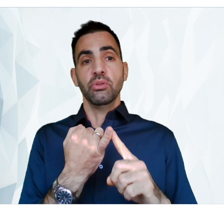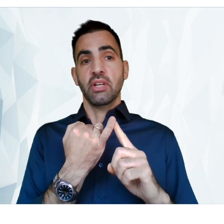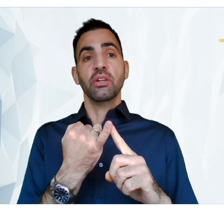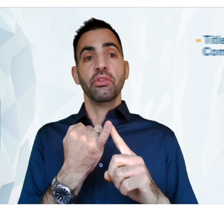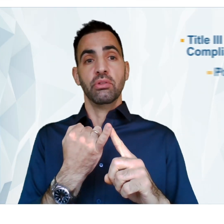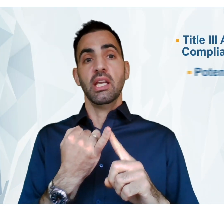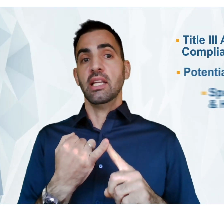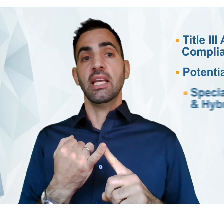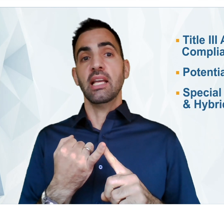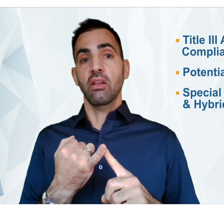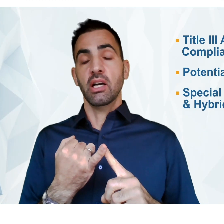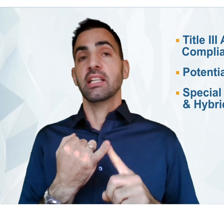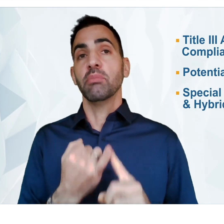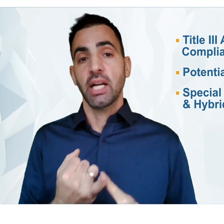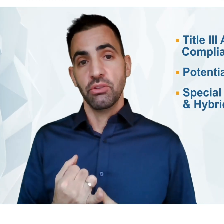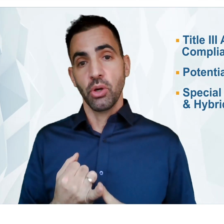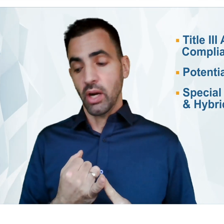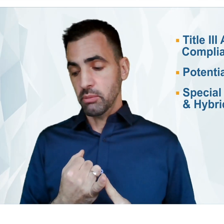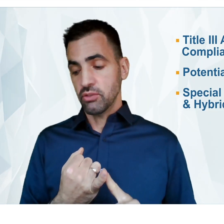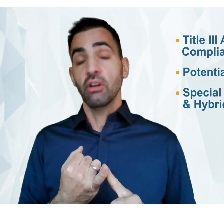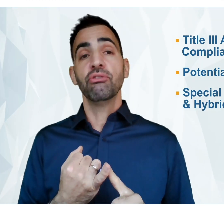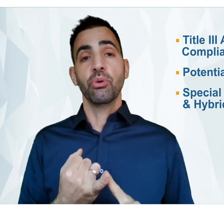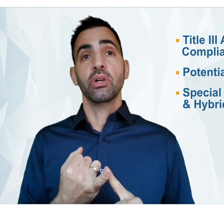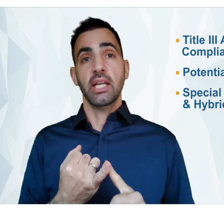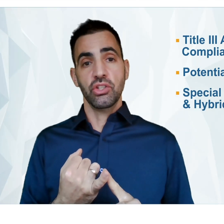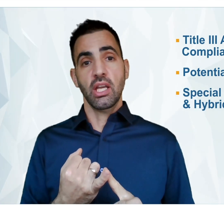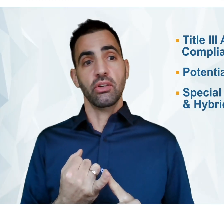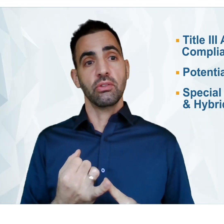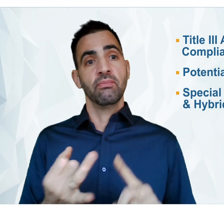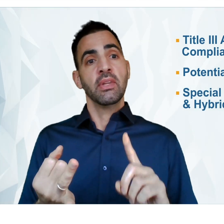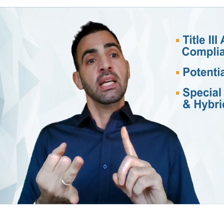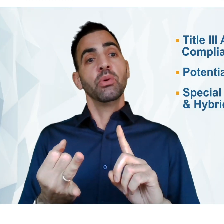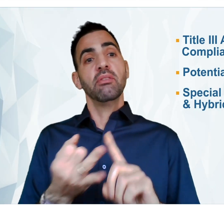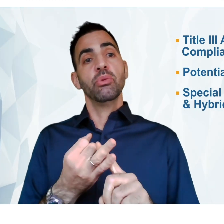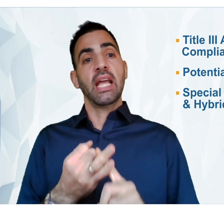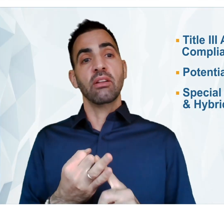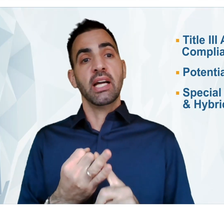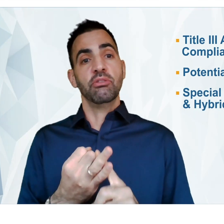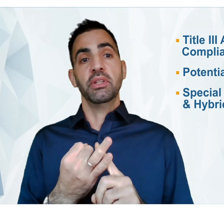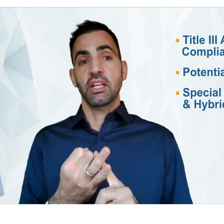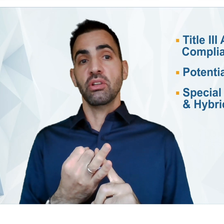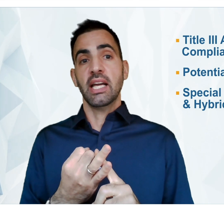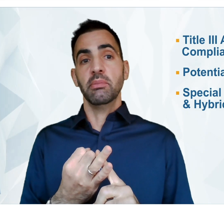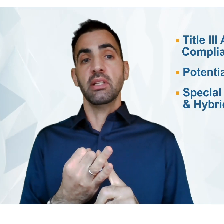of Title III ADA Law and compliance requirements for educators. We'll give you an outline of potential liabilities